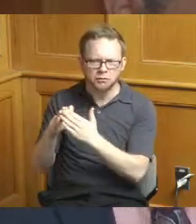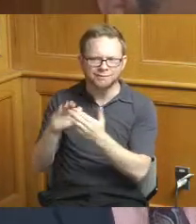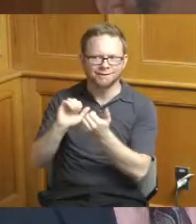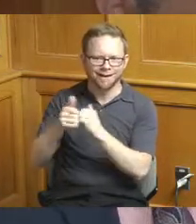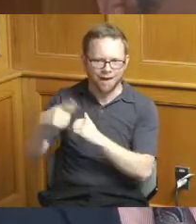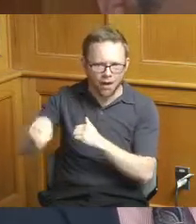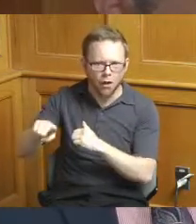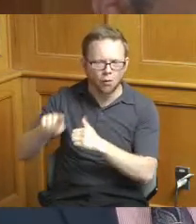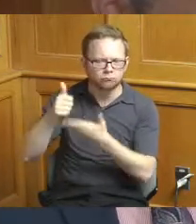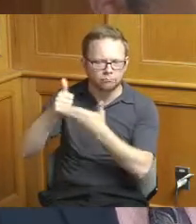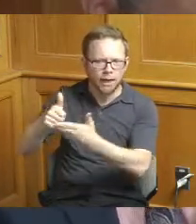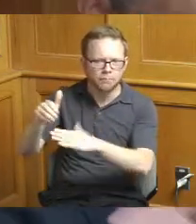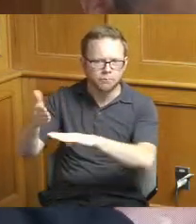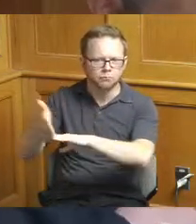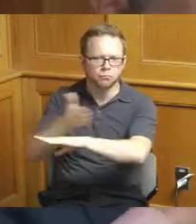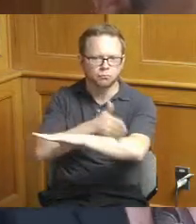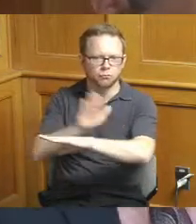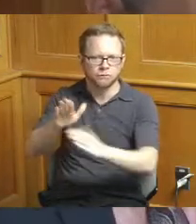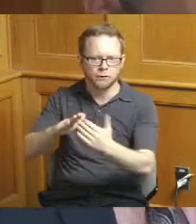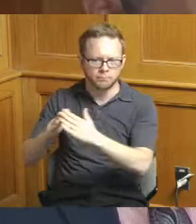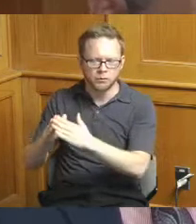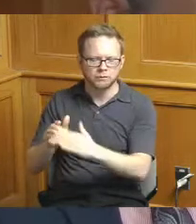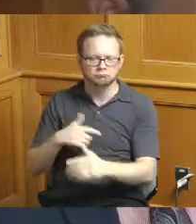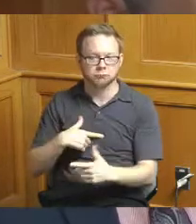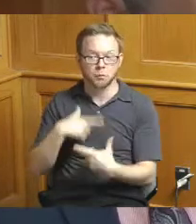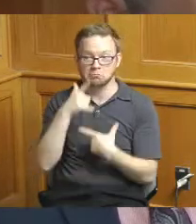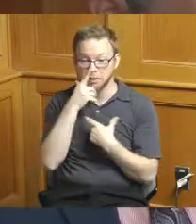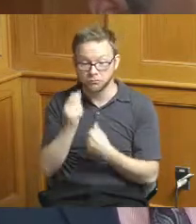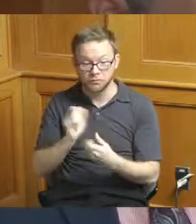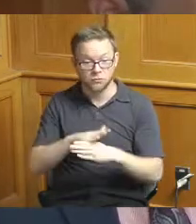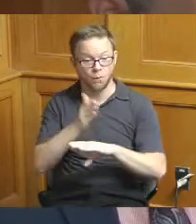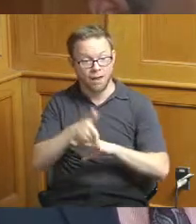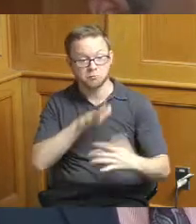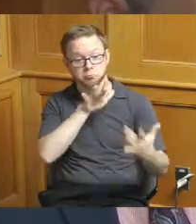I'll be interested to hear your report back right as we talk about this again it's going to be in